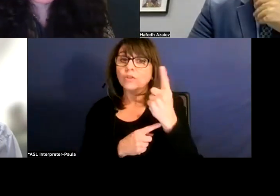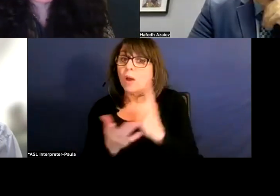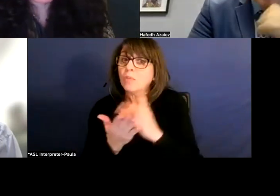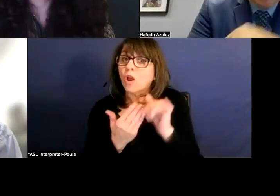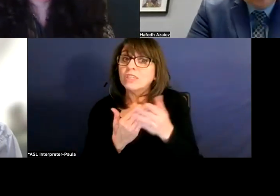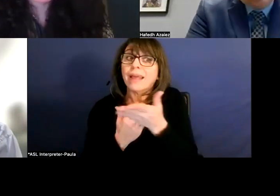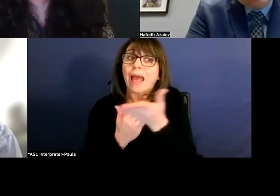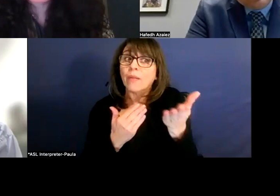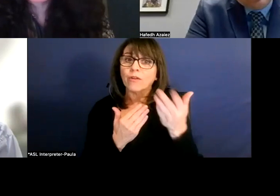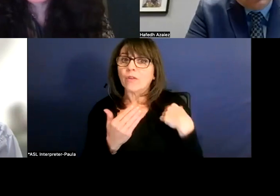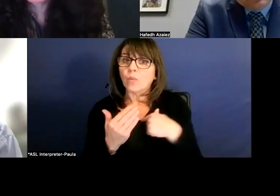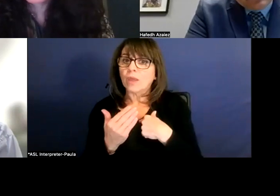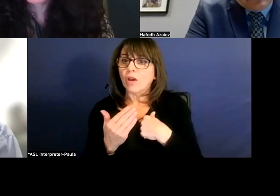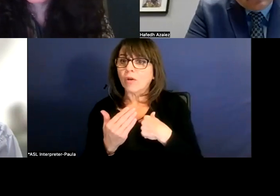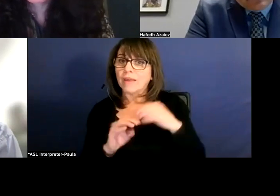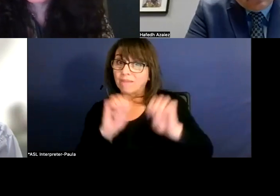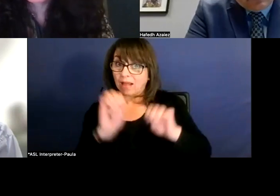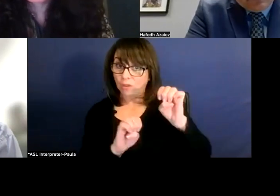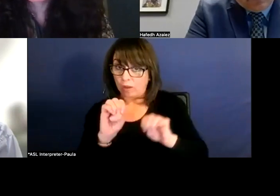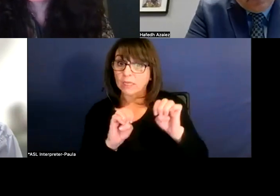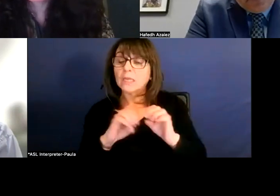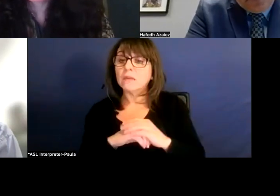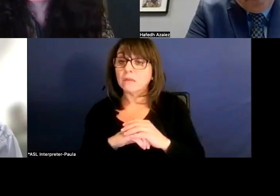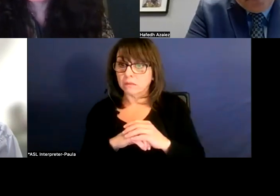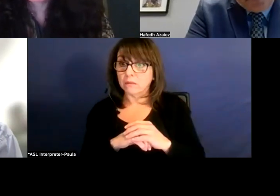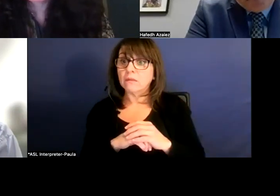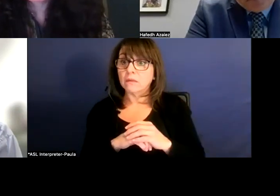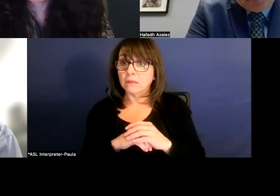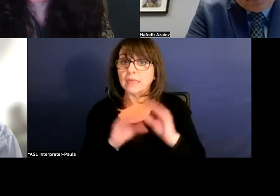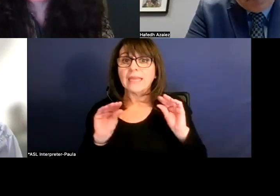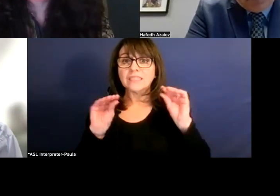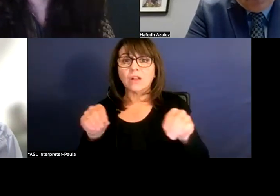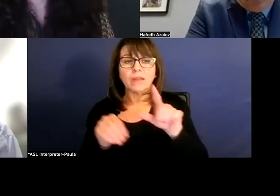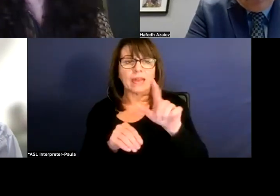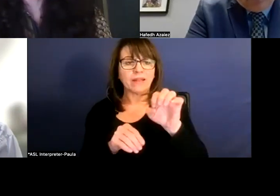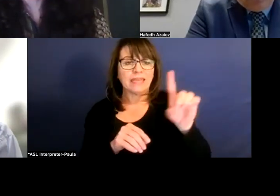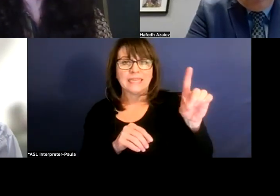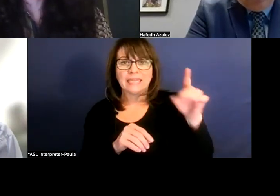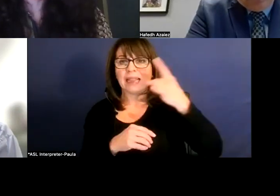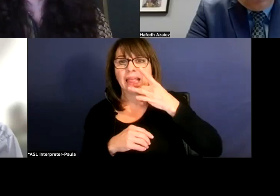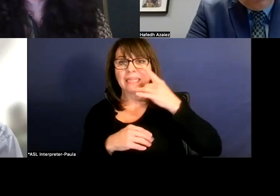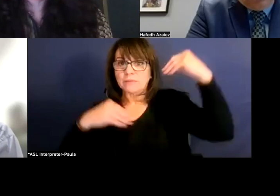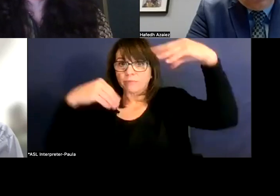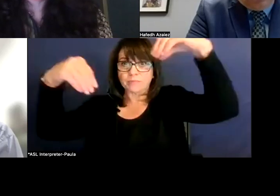that we are currently evaluating. And that is installing LED lighting throughout the district.